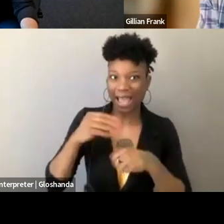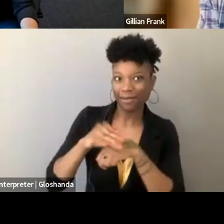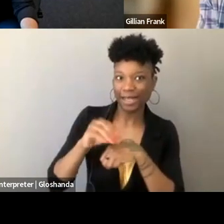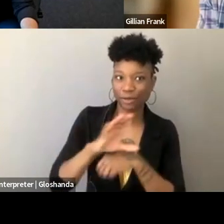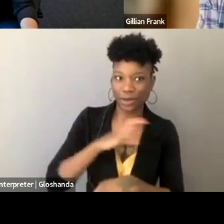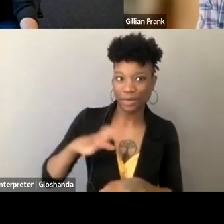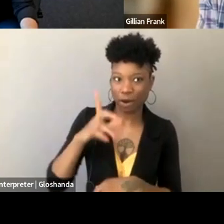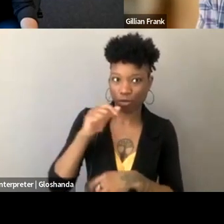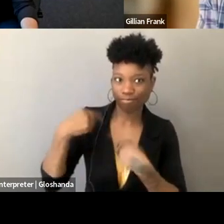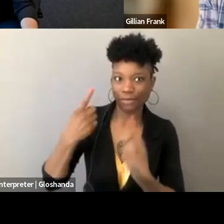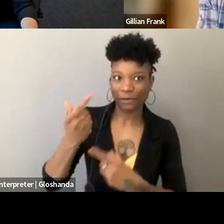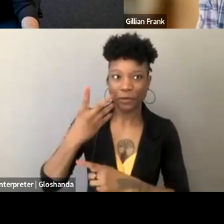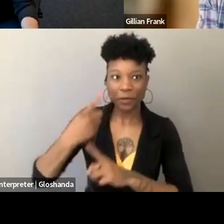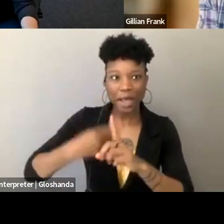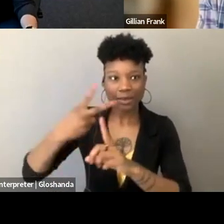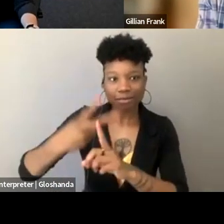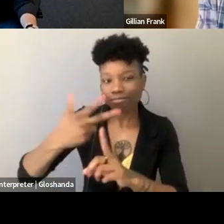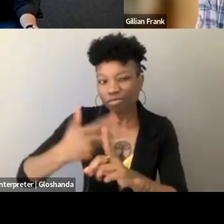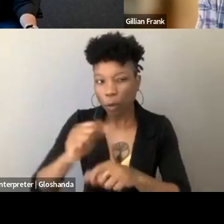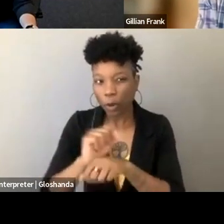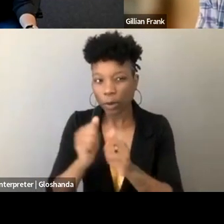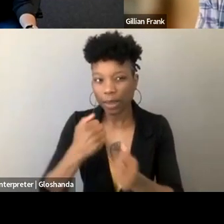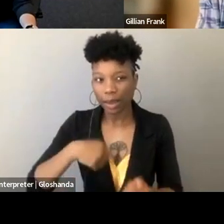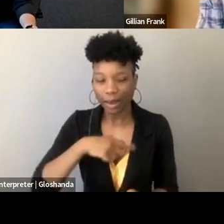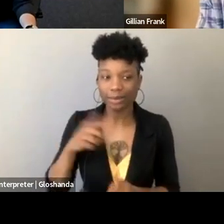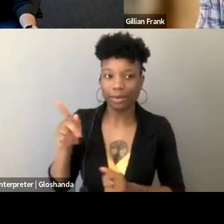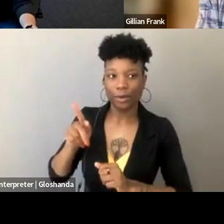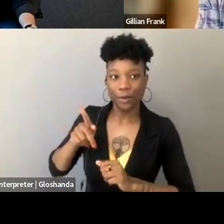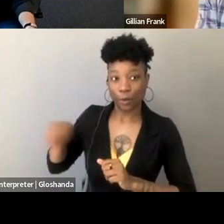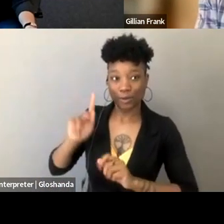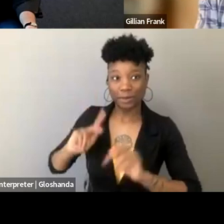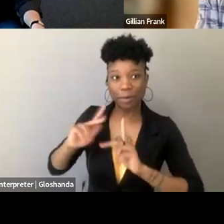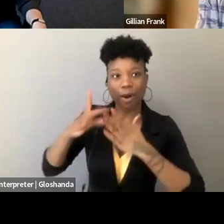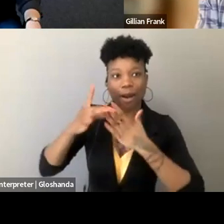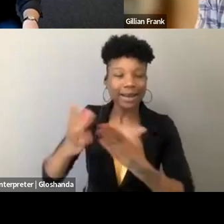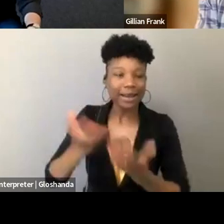who has been working with us for a few months now, those are folks who are leading voices in movements